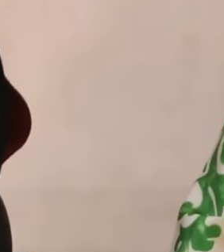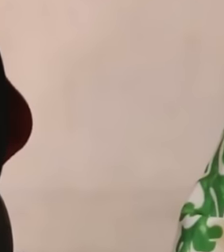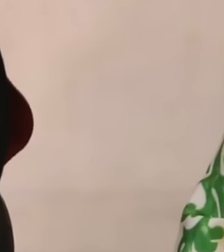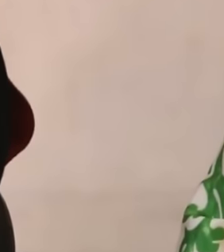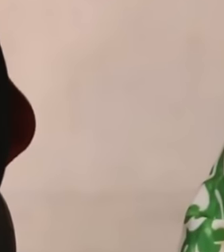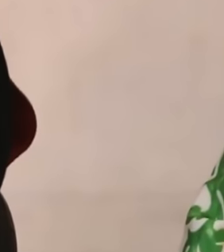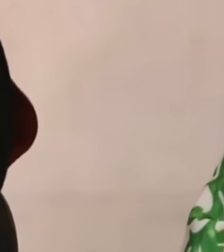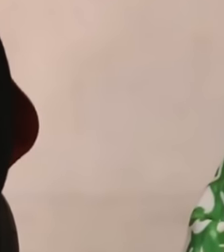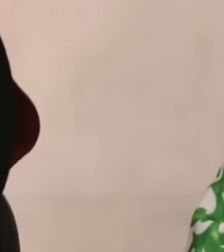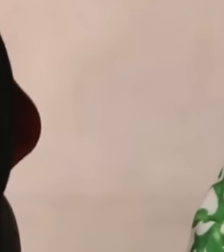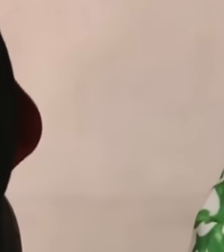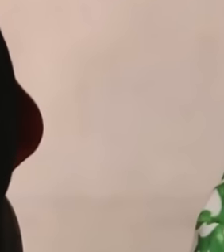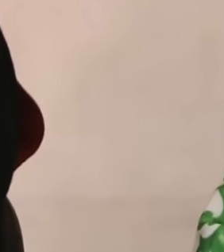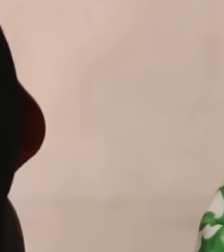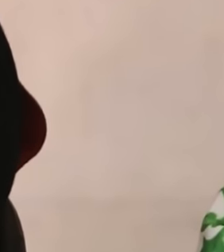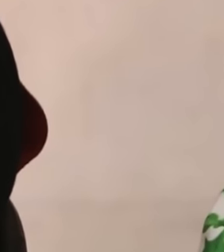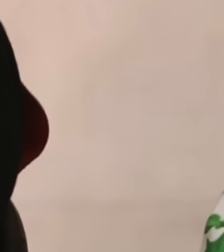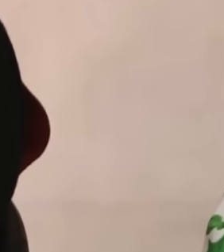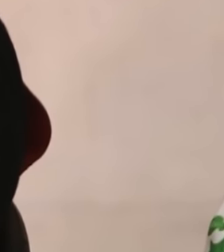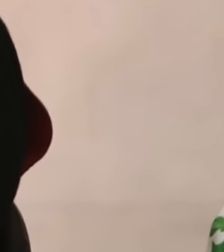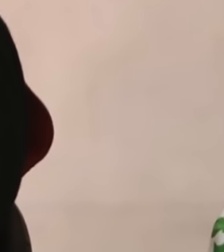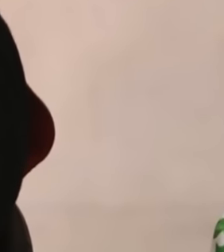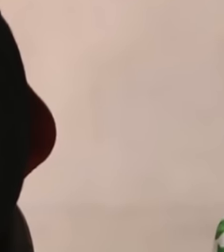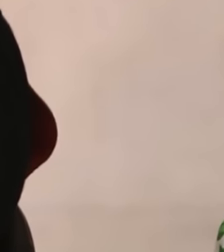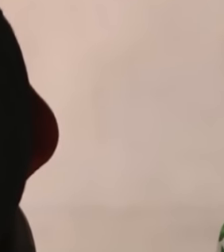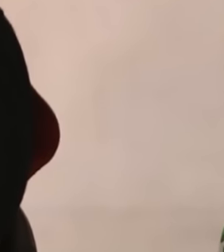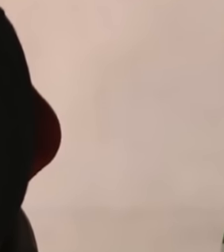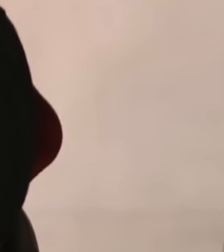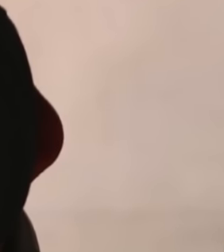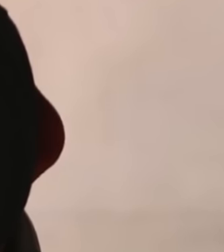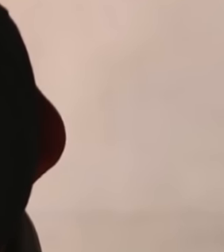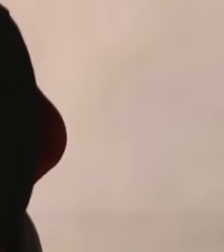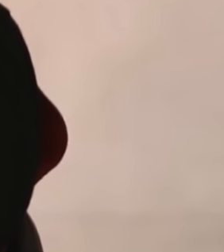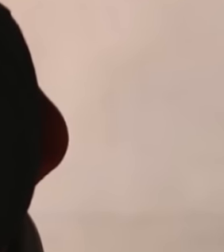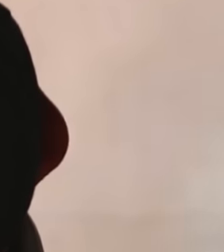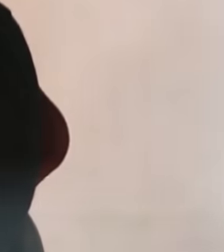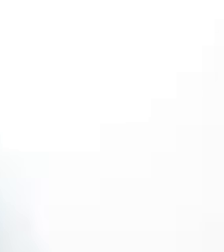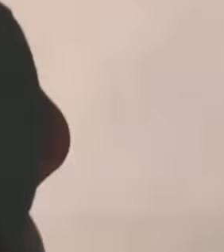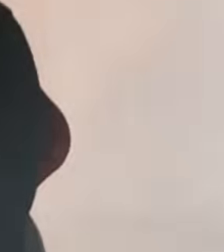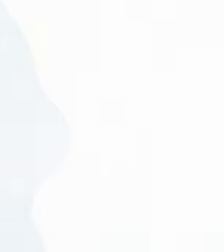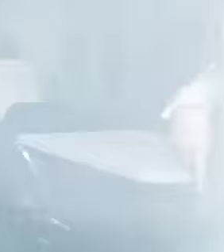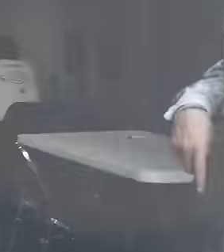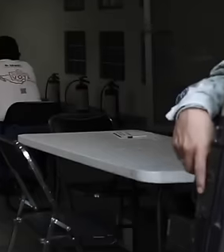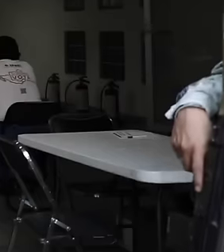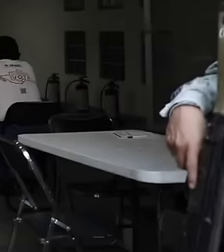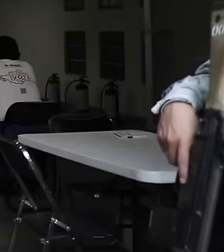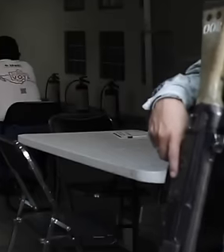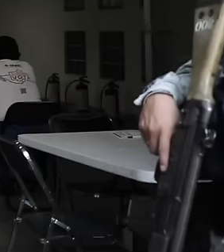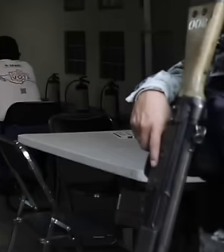who has been working at that institute for more than 10 years. And now, if the people decide,